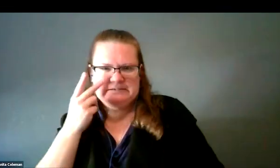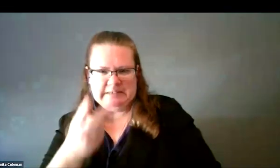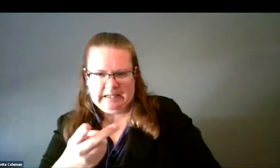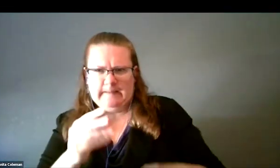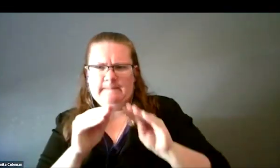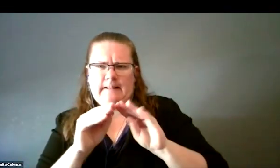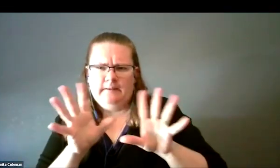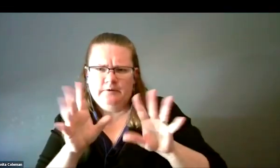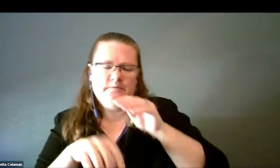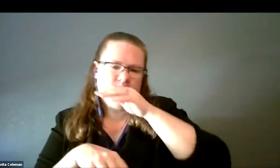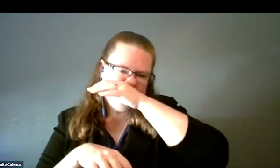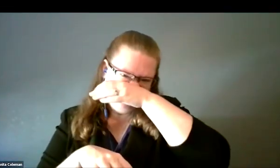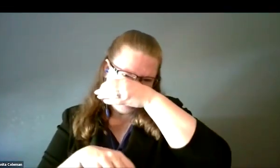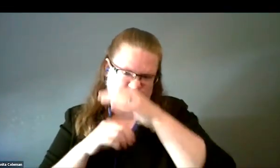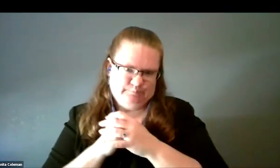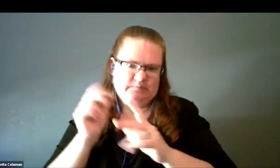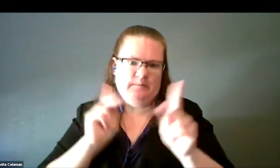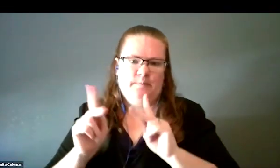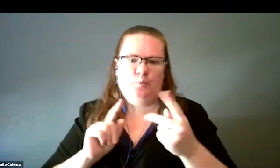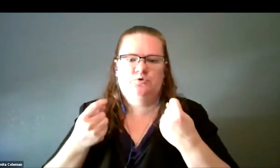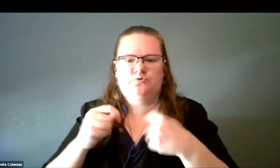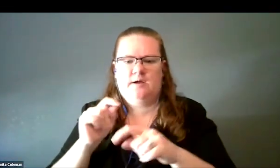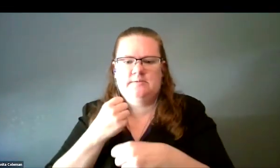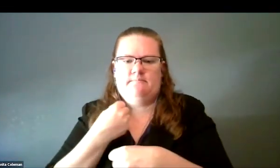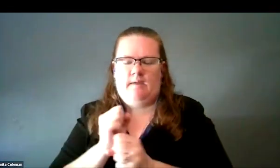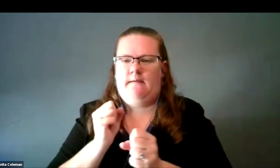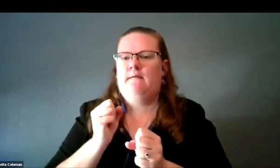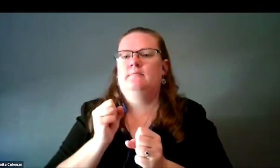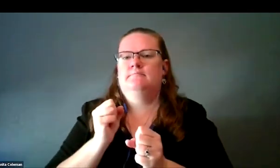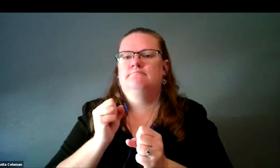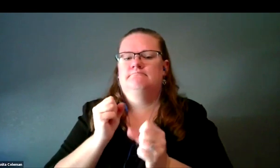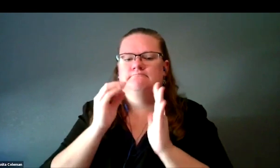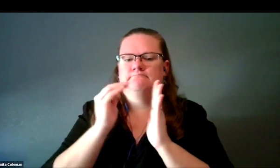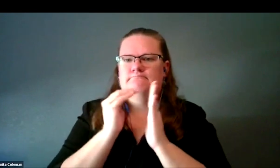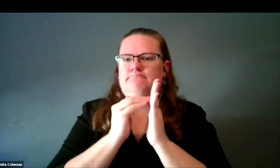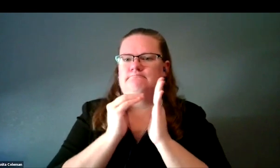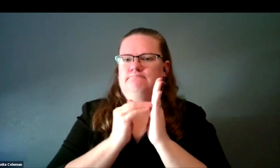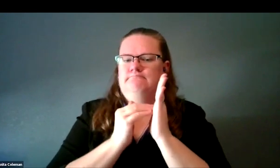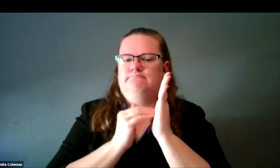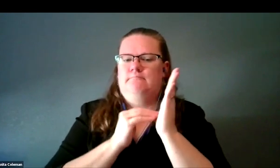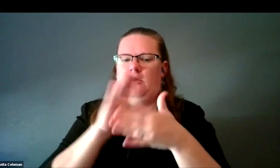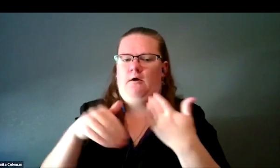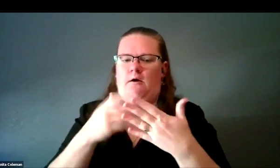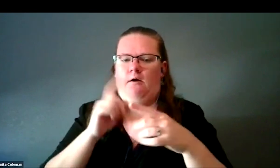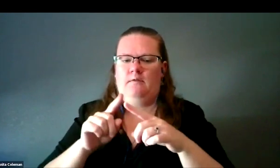and people were working on making catalogs of a cluster, so we had all of this rich data that we could assign the textures to.